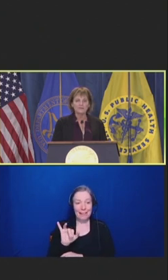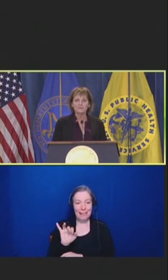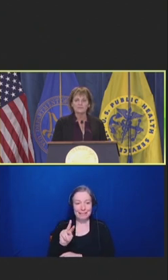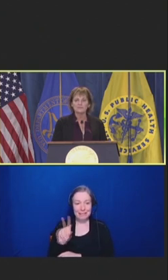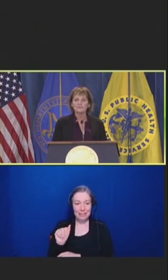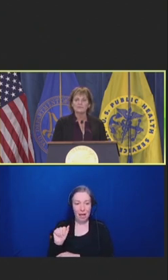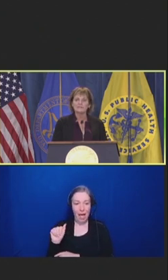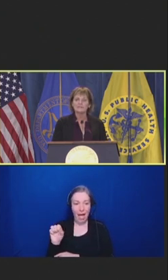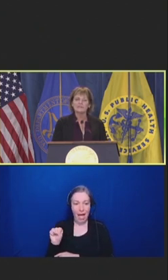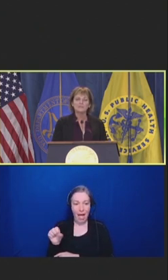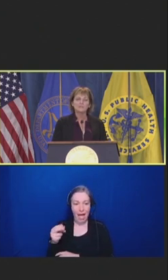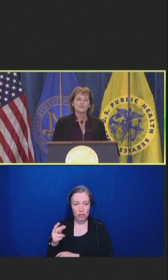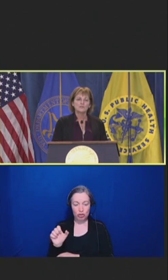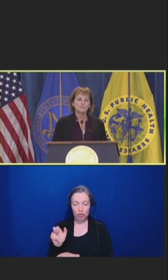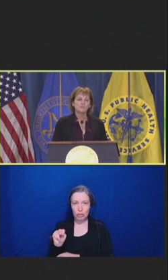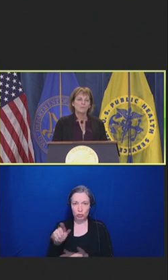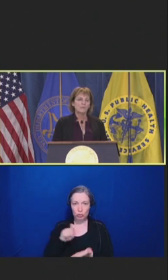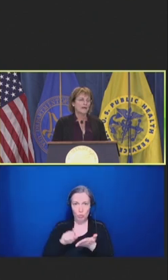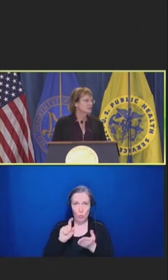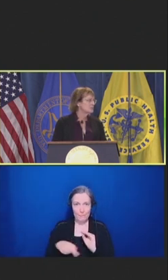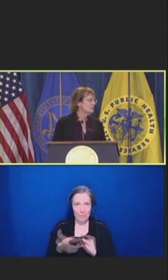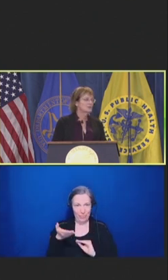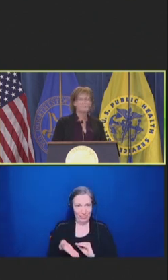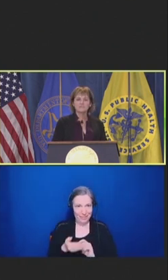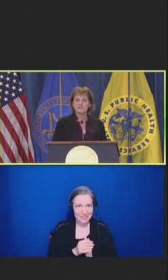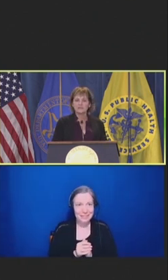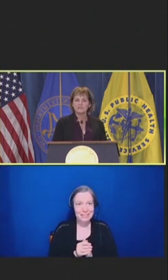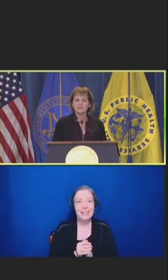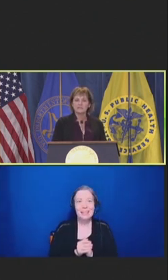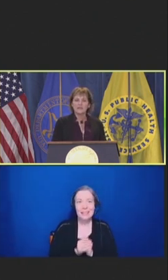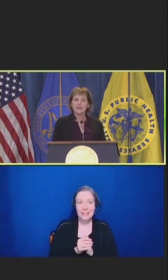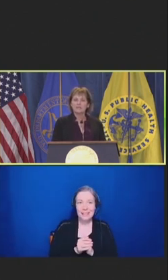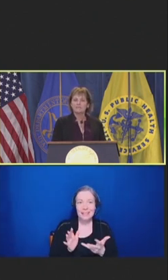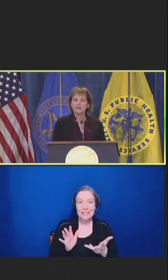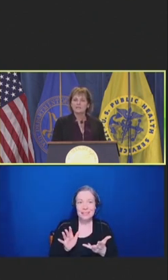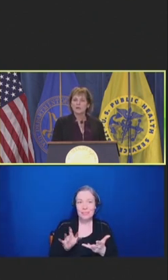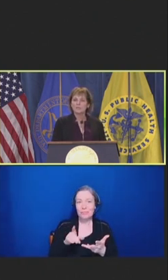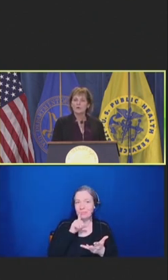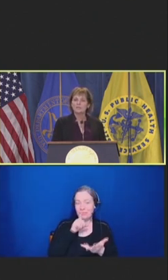this toolkit so that you're going to go back to your organizations and find out what your